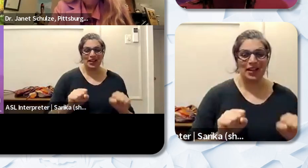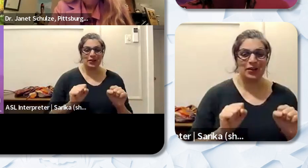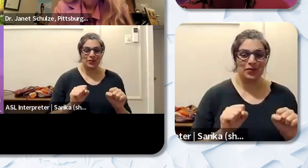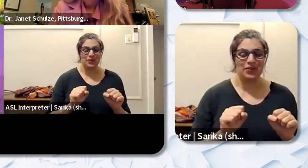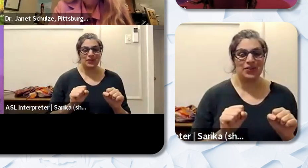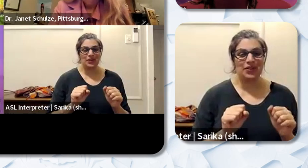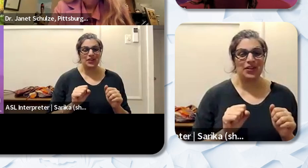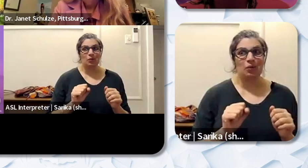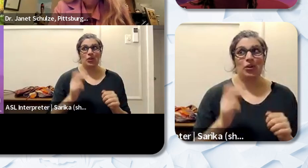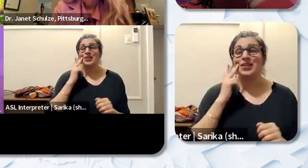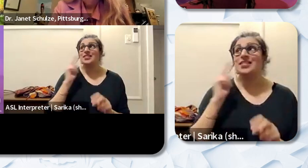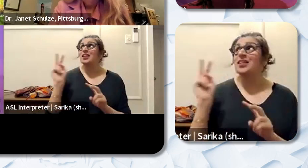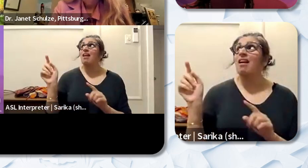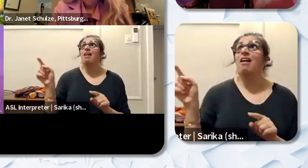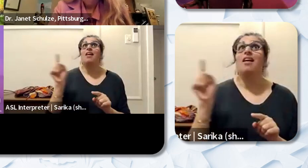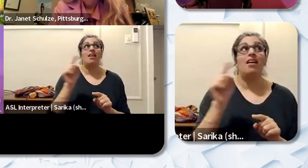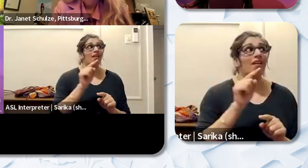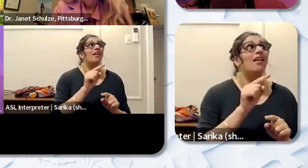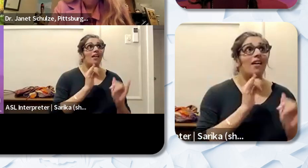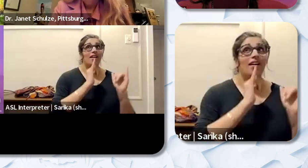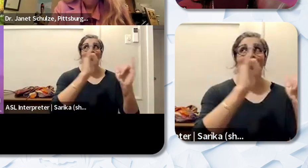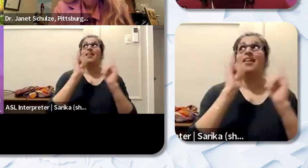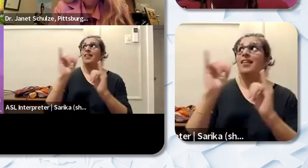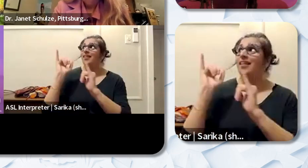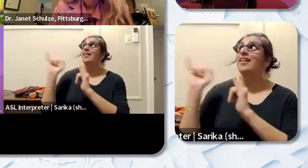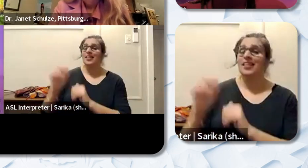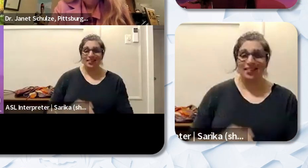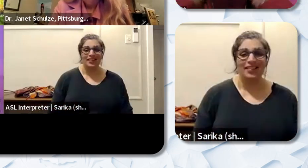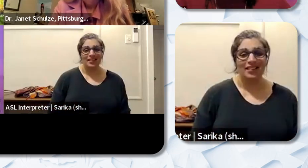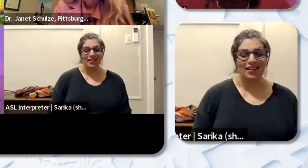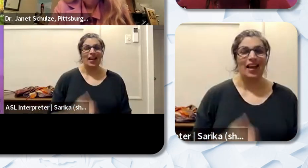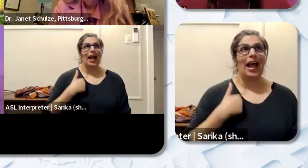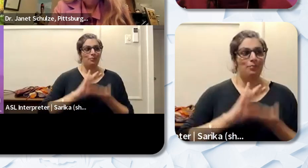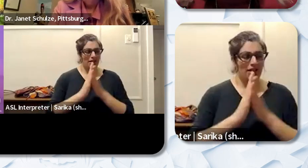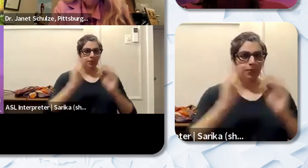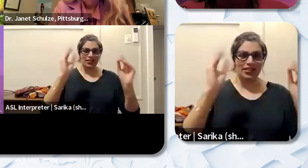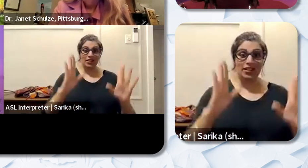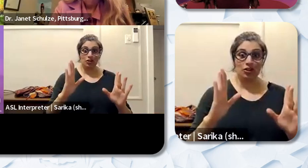you can see yourself in them. You can see yourself being a teacher because your teacher has hair like